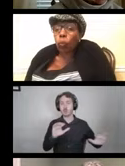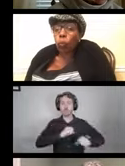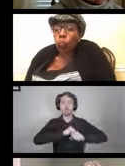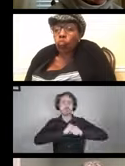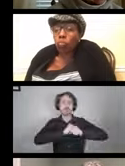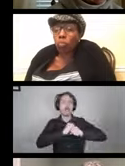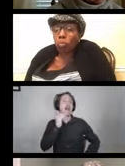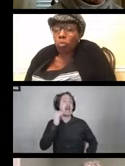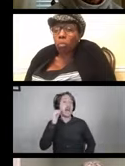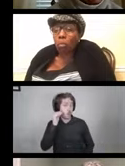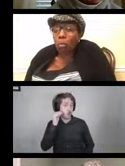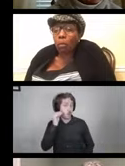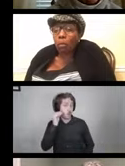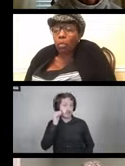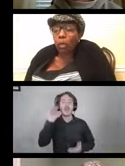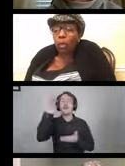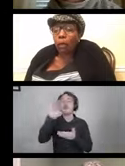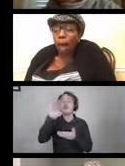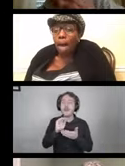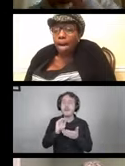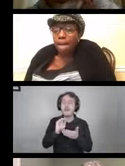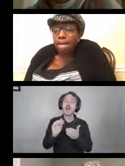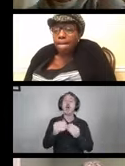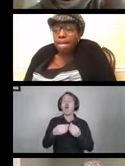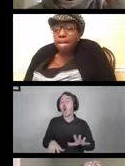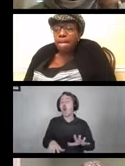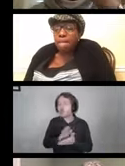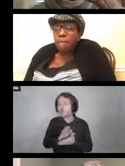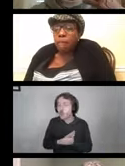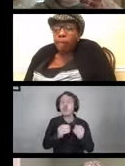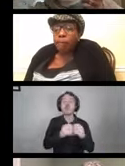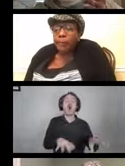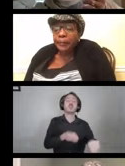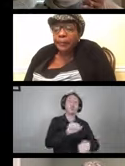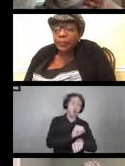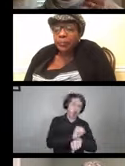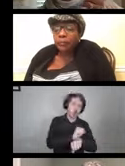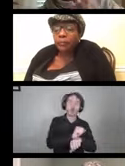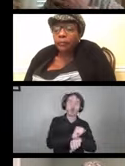and minimize lost school or work time. Sanitization protects users of the device;